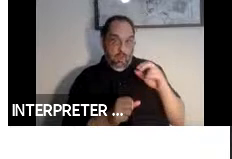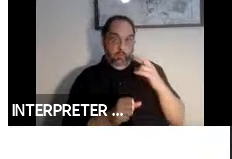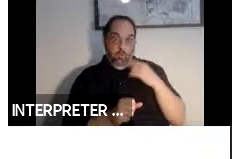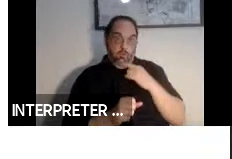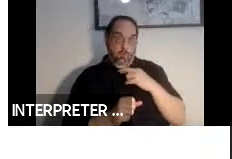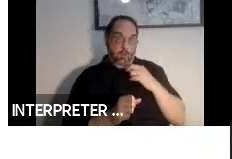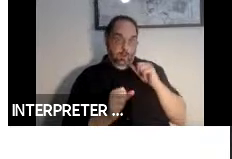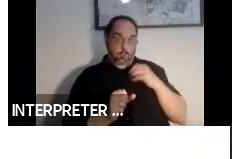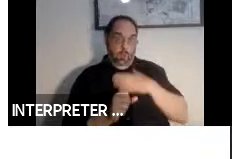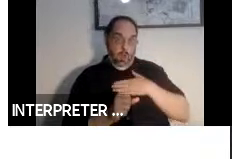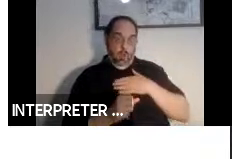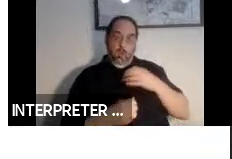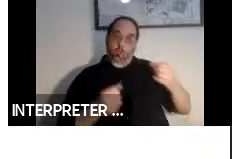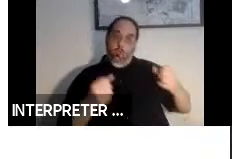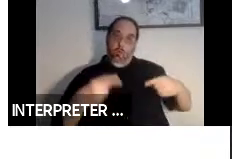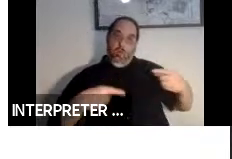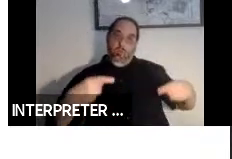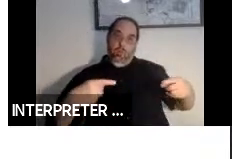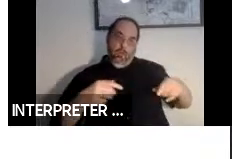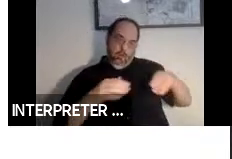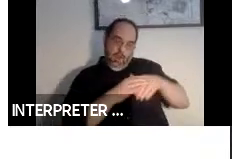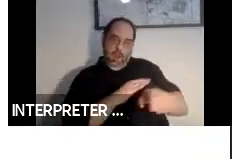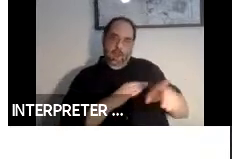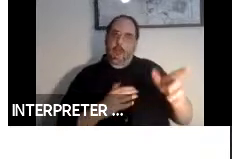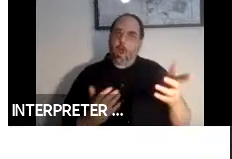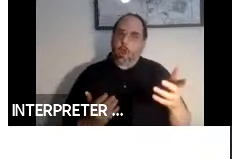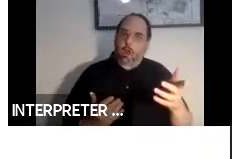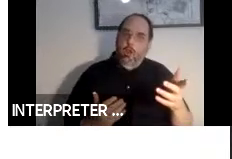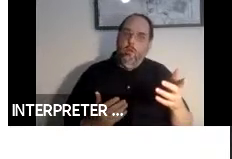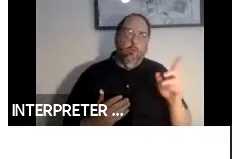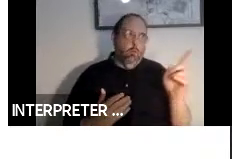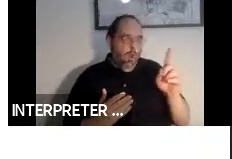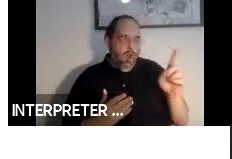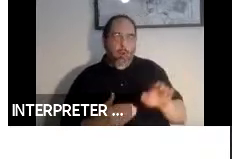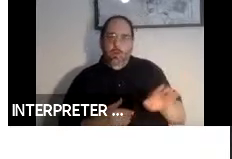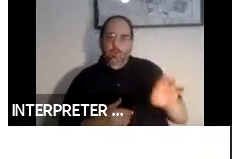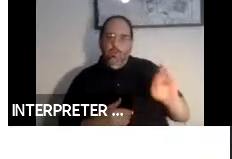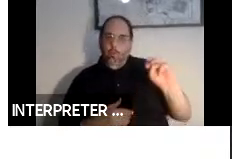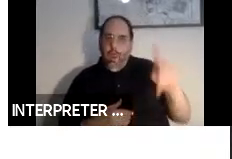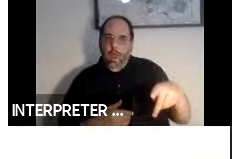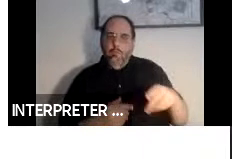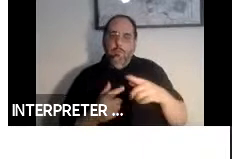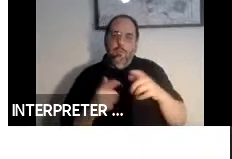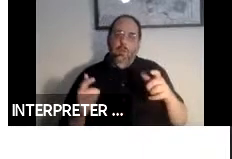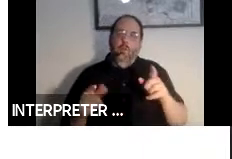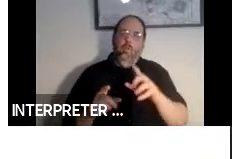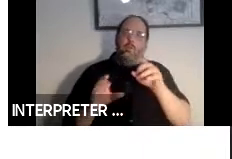are located. And I am also heavily involved in cross standards development with other